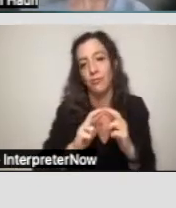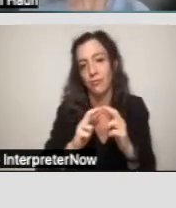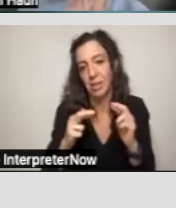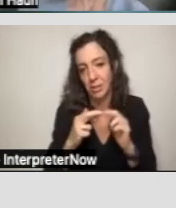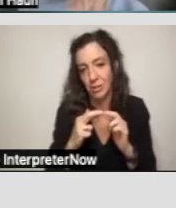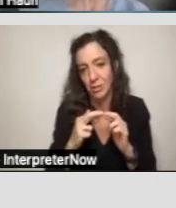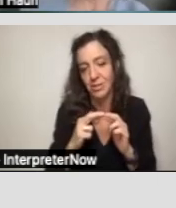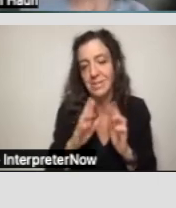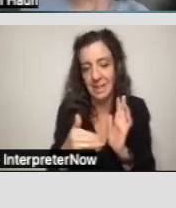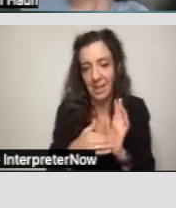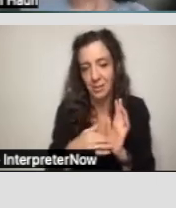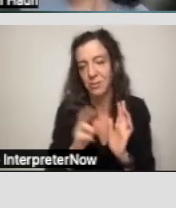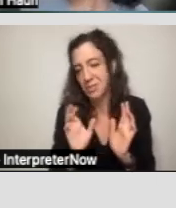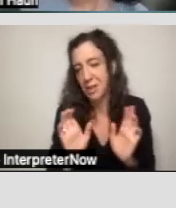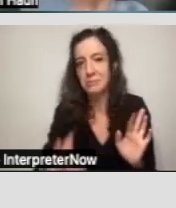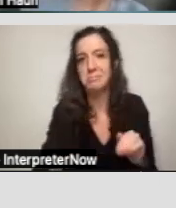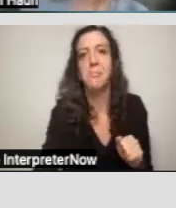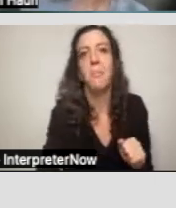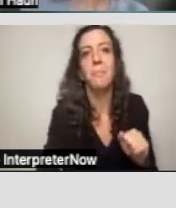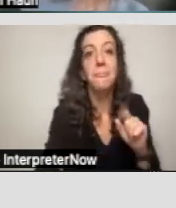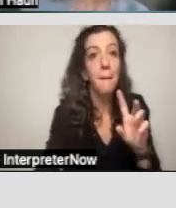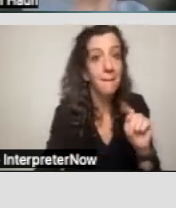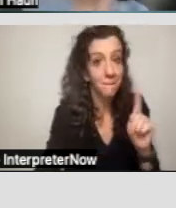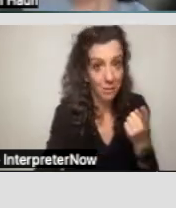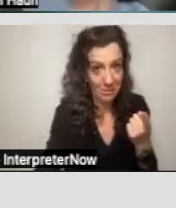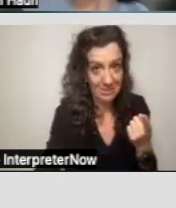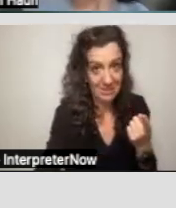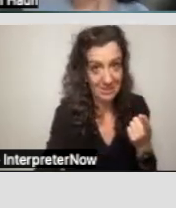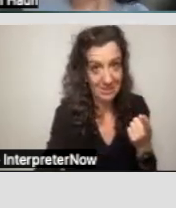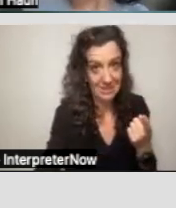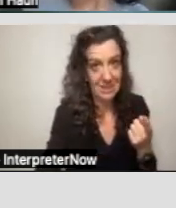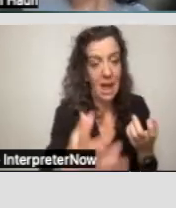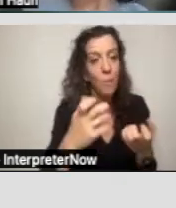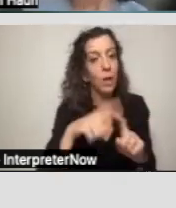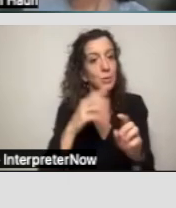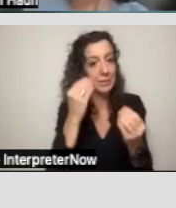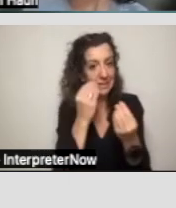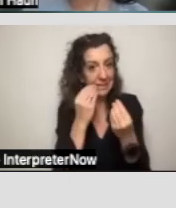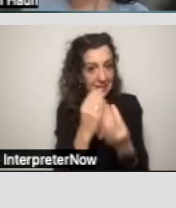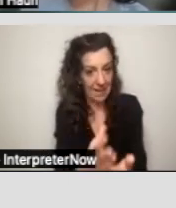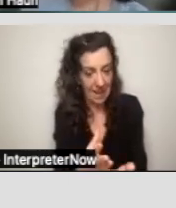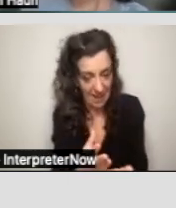And first I should preface all of this by saying that while we will go over the types